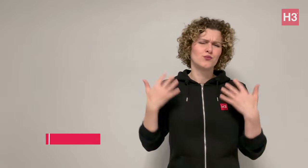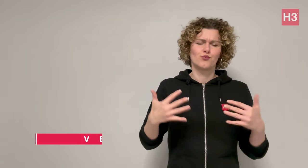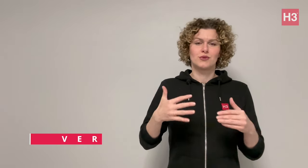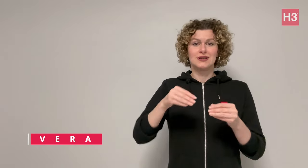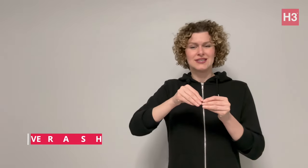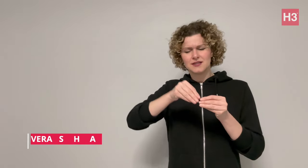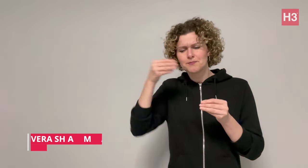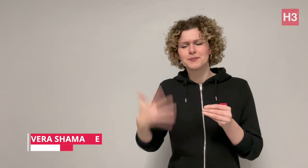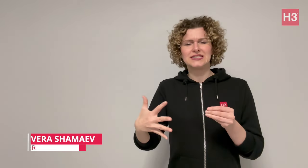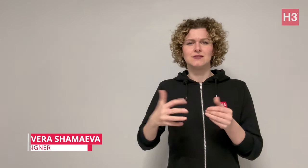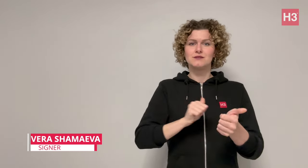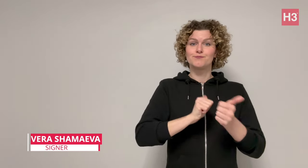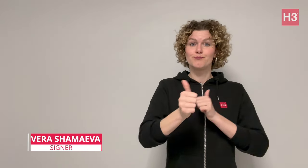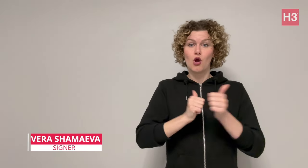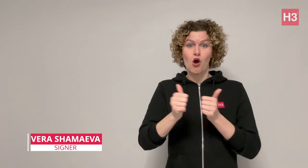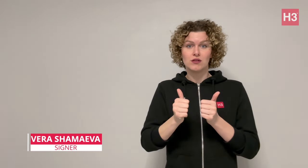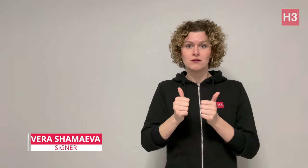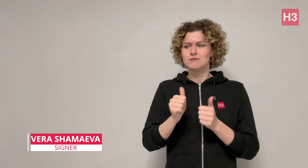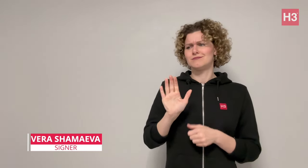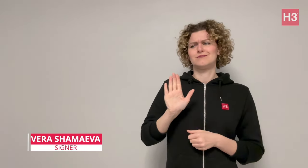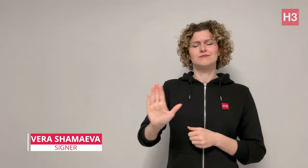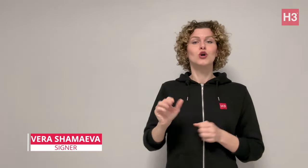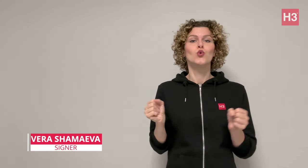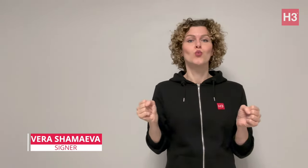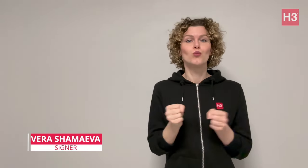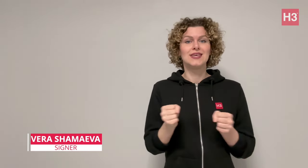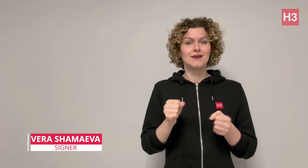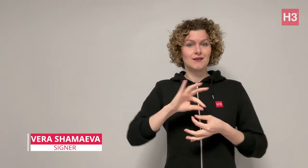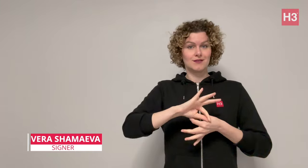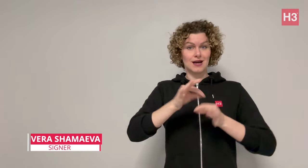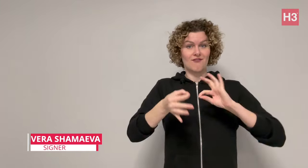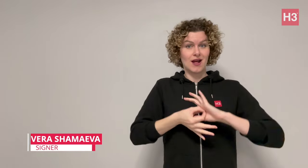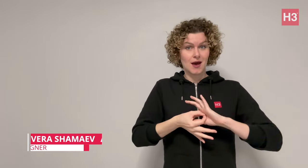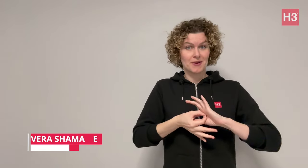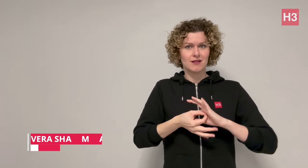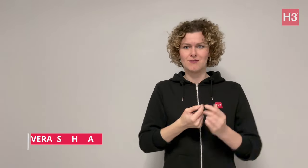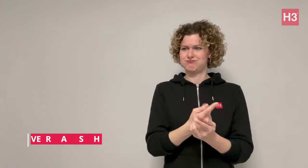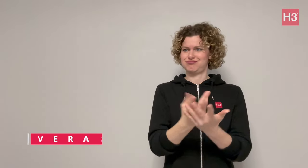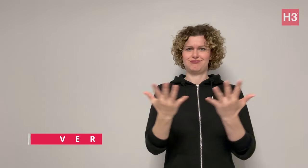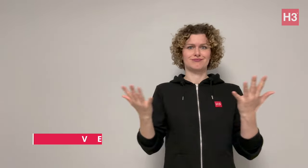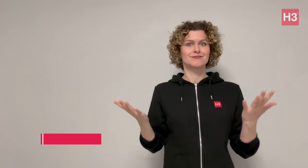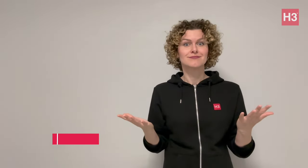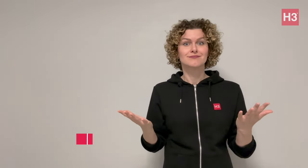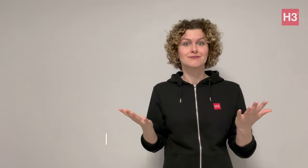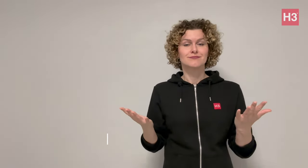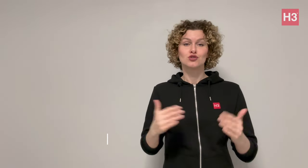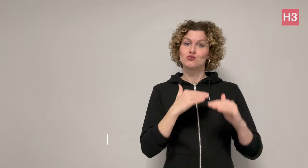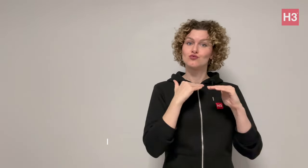[Vera]: What is the most expensive winter sports in the Deaflympics?